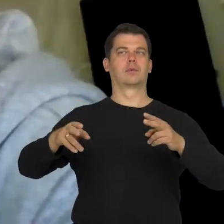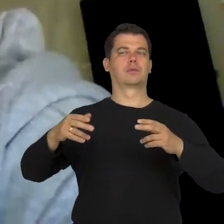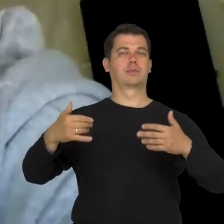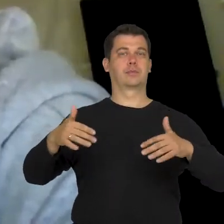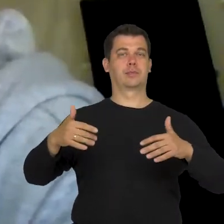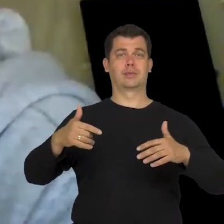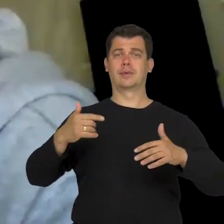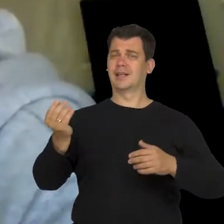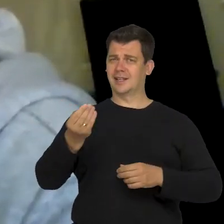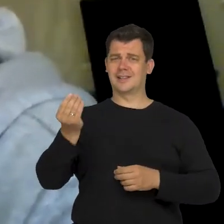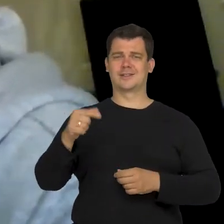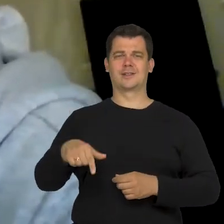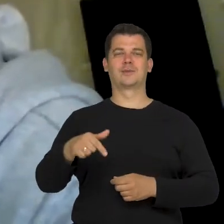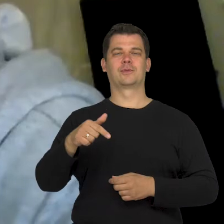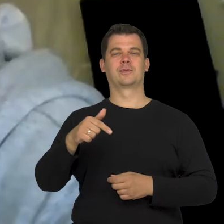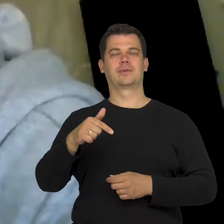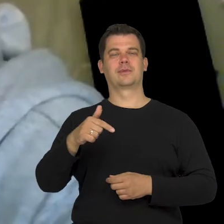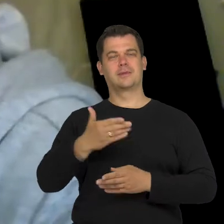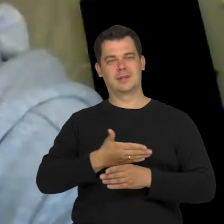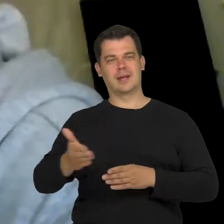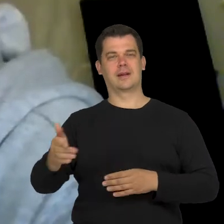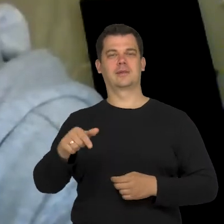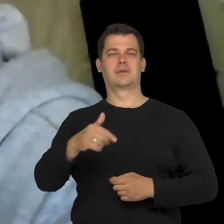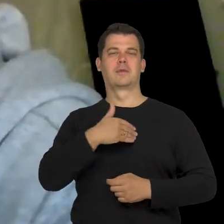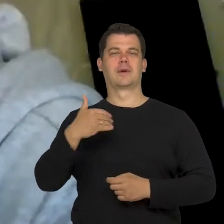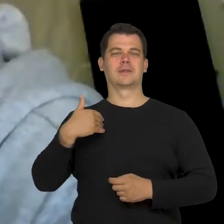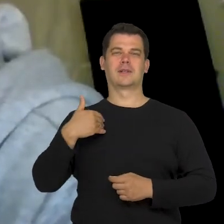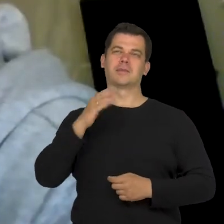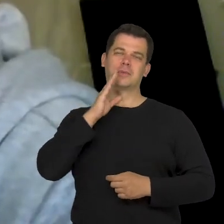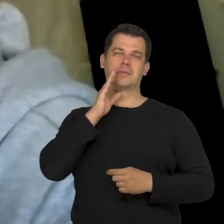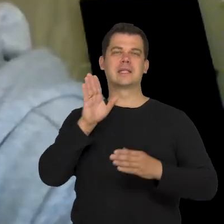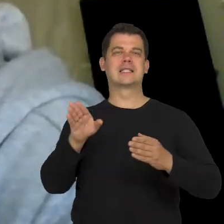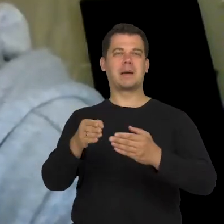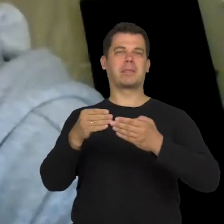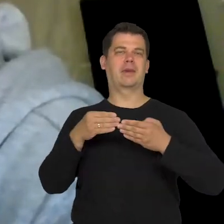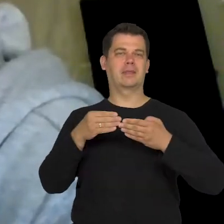I still think that we are closed in a sense